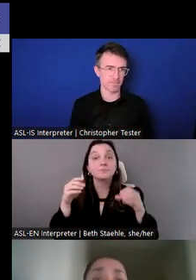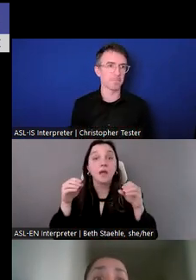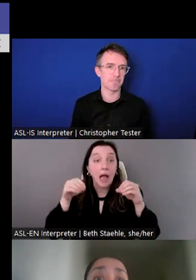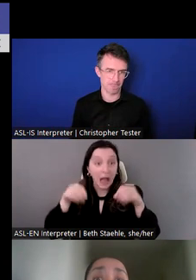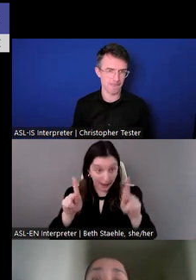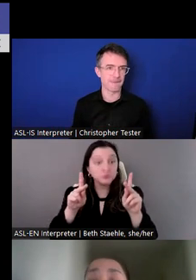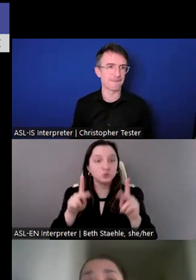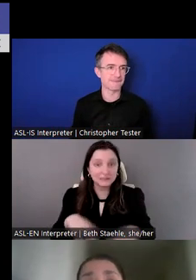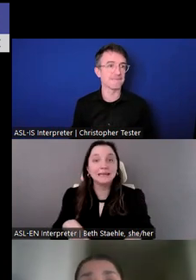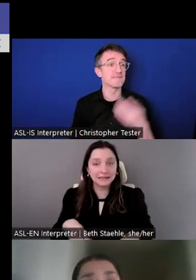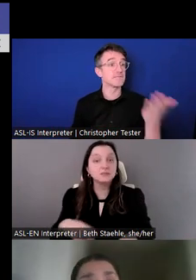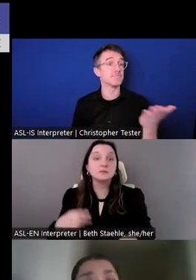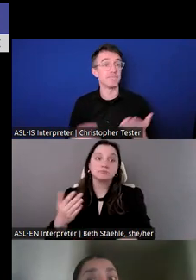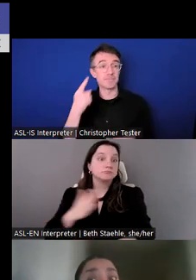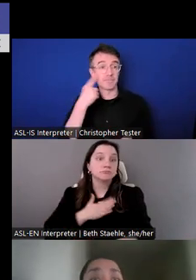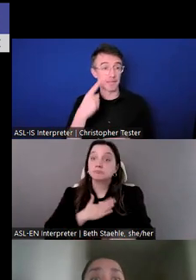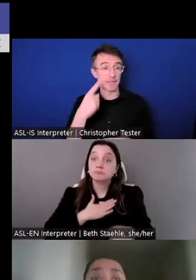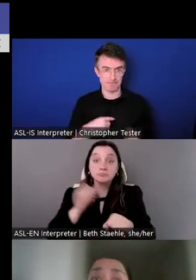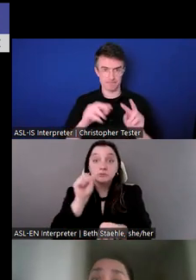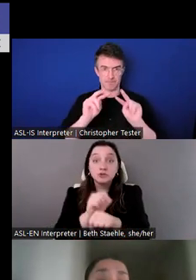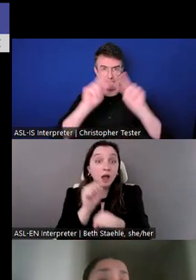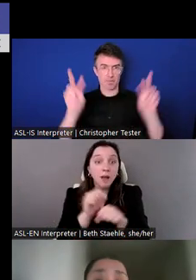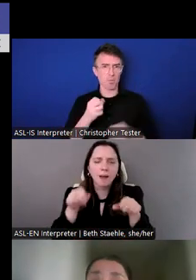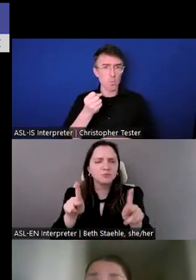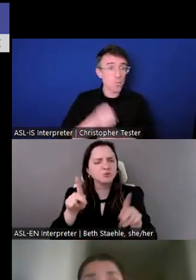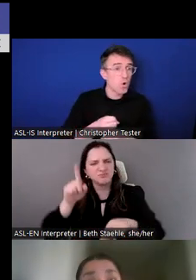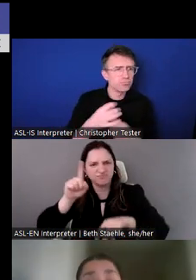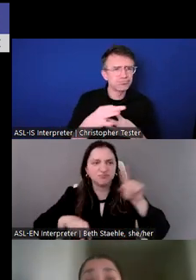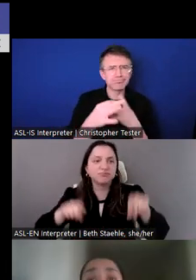We provide a diverse range of job opportunities catering to various interests.